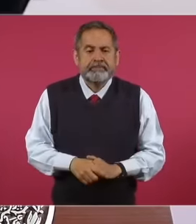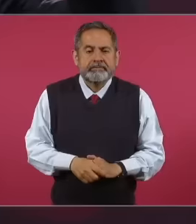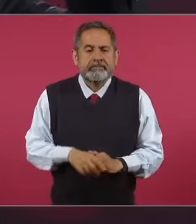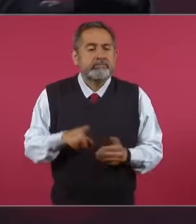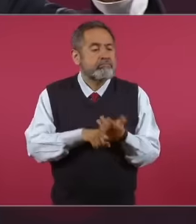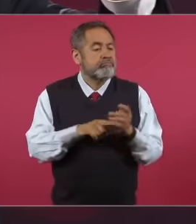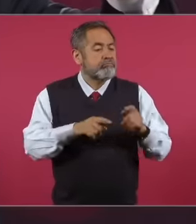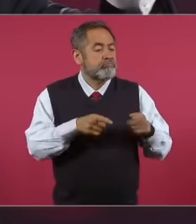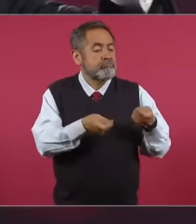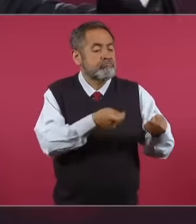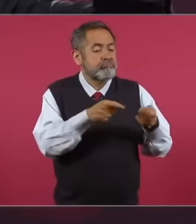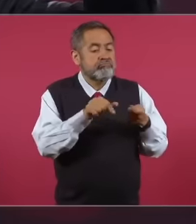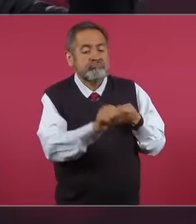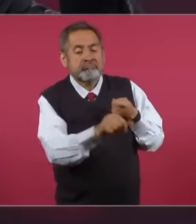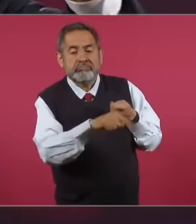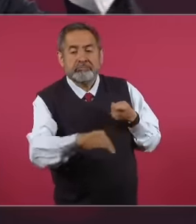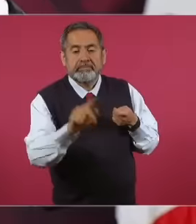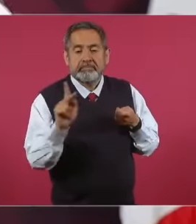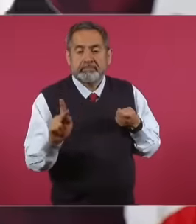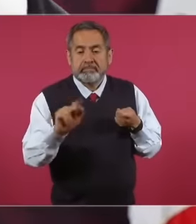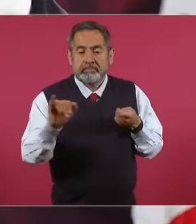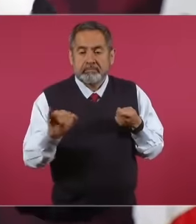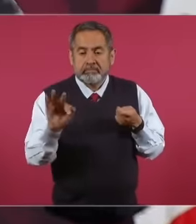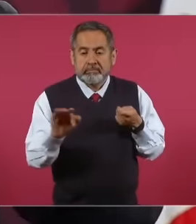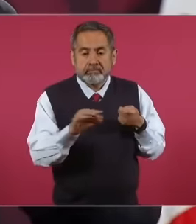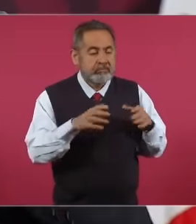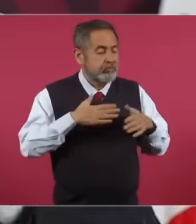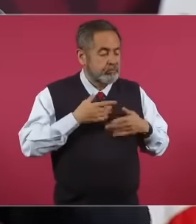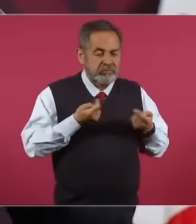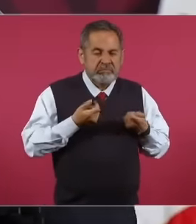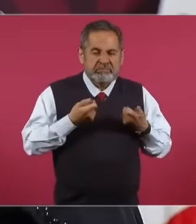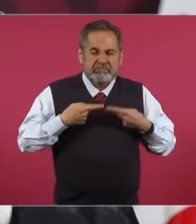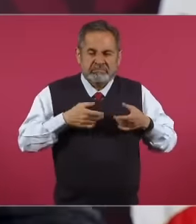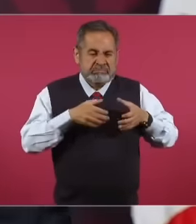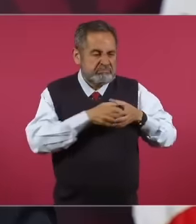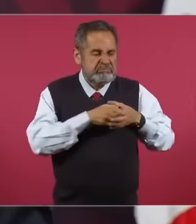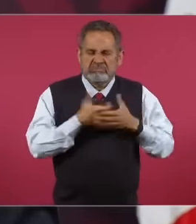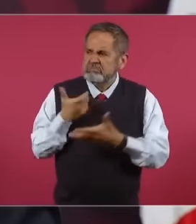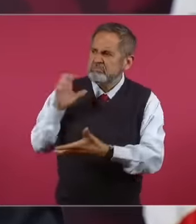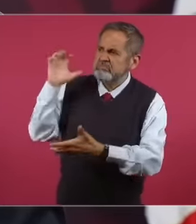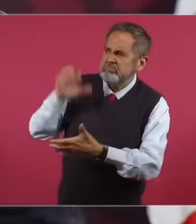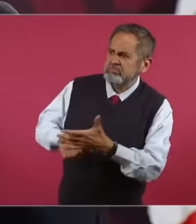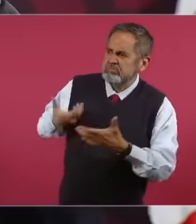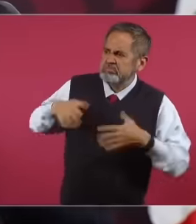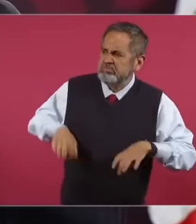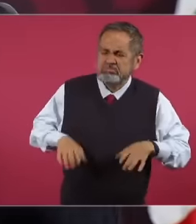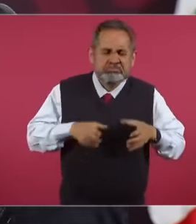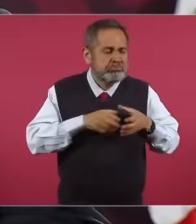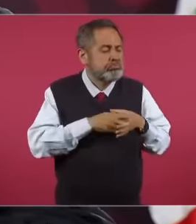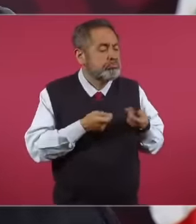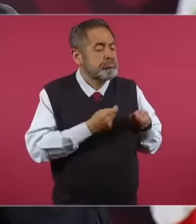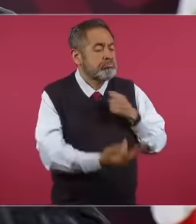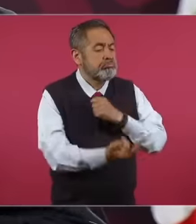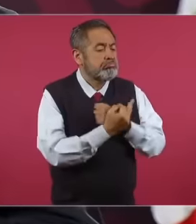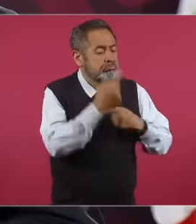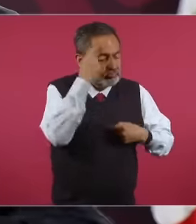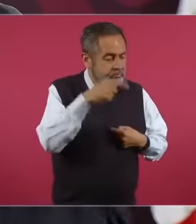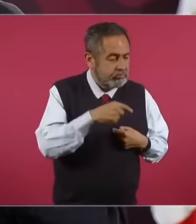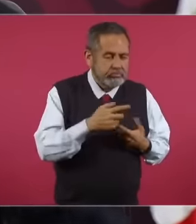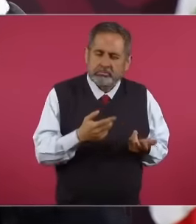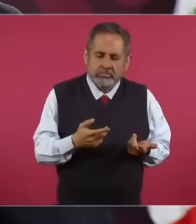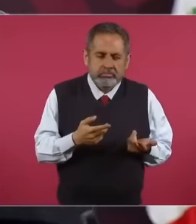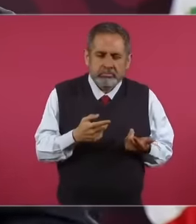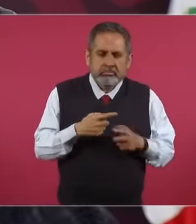judicial power that is at the service of a rapacious minority and not a judicial power at the service of all the